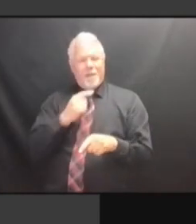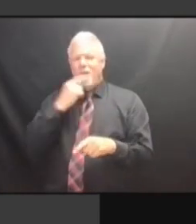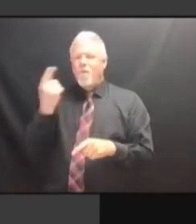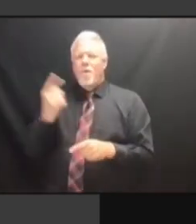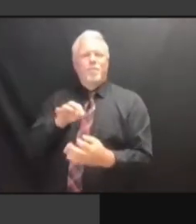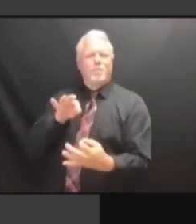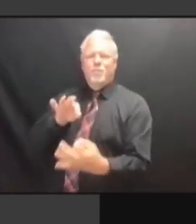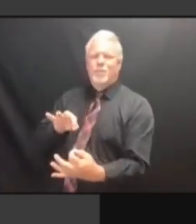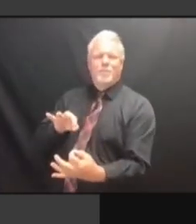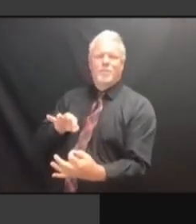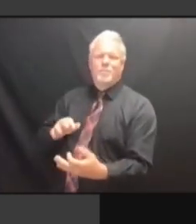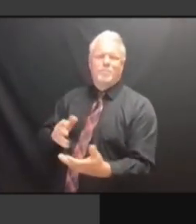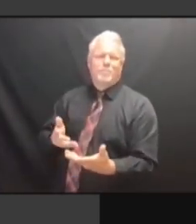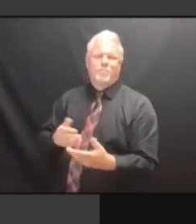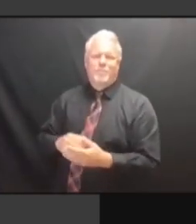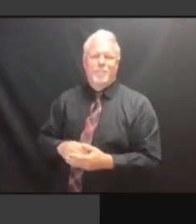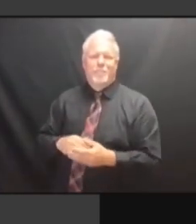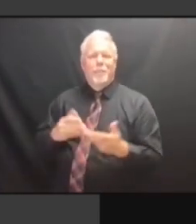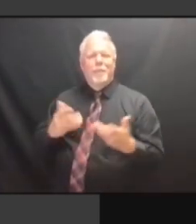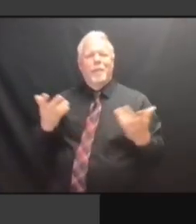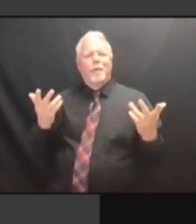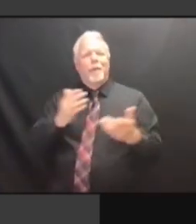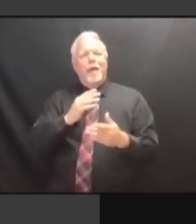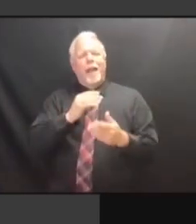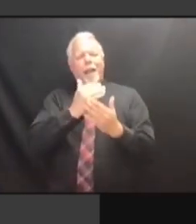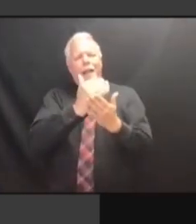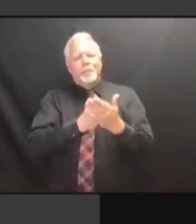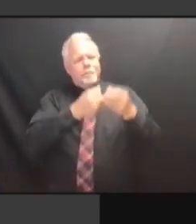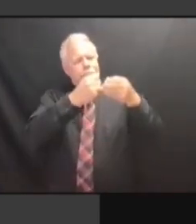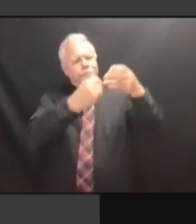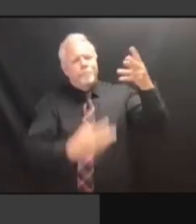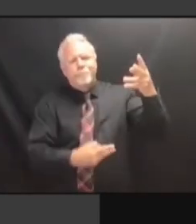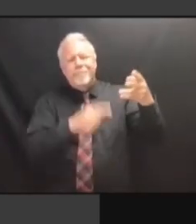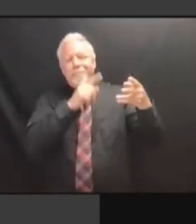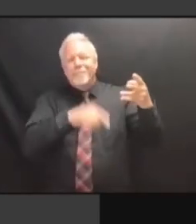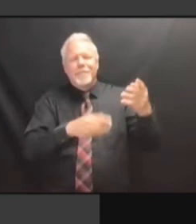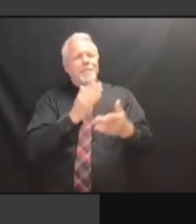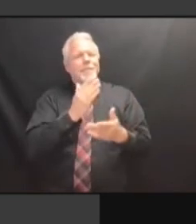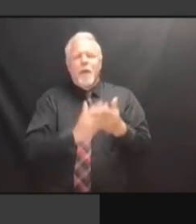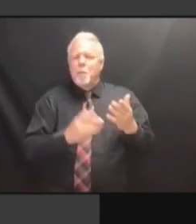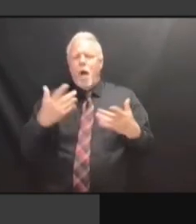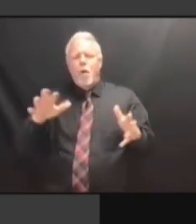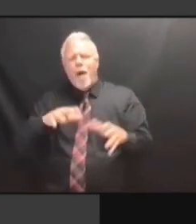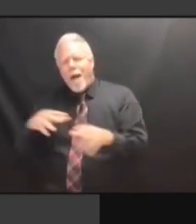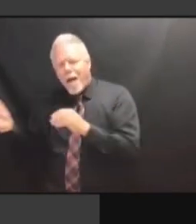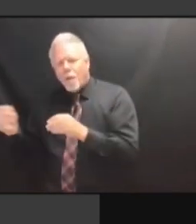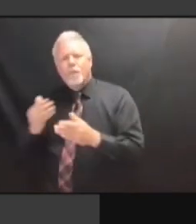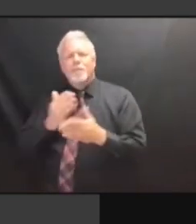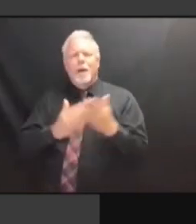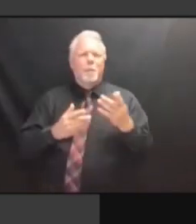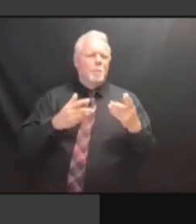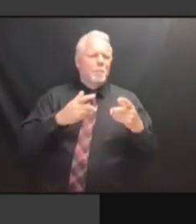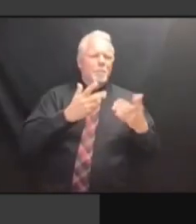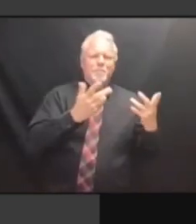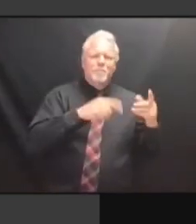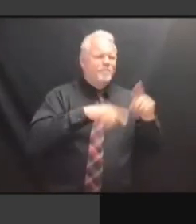THEY'RE BACK IN, WE DON'T CATCH IT, THEY CAN APPLY FOR AN IT, THEY CAN APPLY FOR AN IT, THEY CAN APPLY FOR AN ABSENTEE IT, THEY CAN APPLY FOR AN ABSENTEE BALLOT? ABSENTEE BALLOT? ABSENTEE BALLOT? OR ABSENTEE BALLOT? OR COULD ABSENTEE BALLOT? OR COULD -- OR COULD -- OR COULD -- >> OR COULD -- >> THE OR COULD -- >> THEE OR COULD -- >> THE